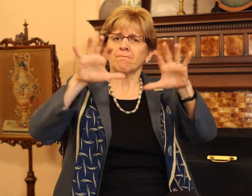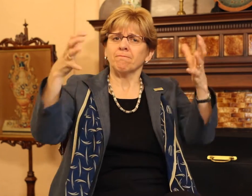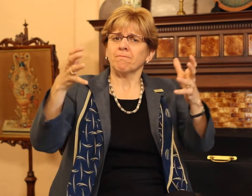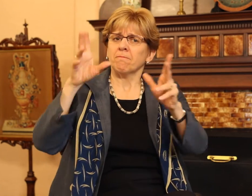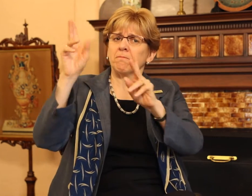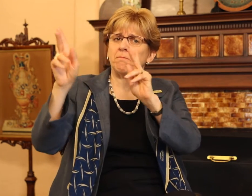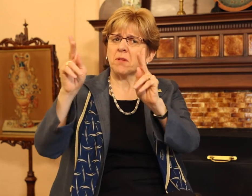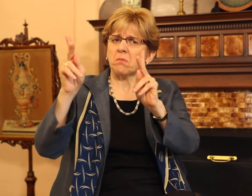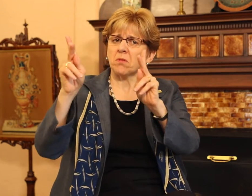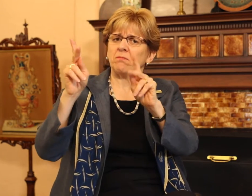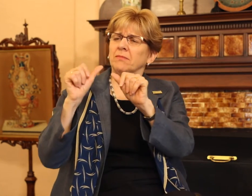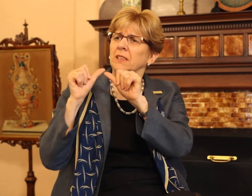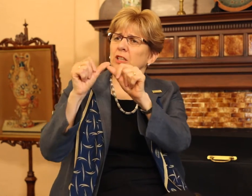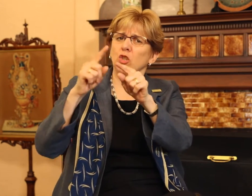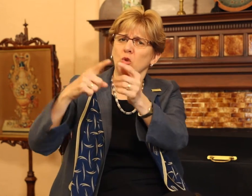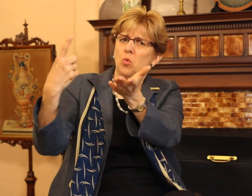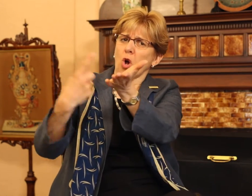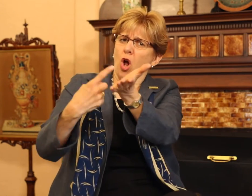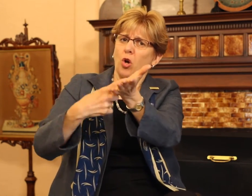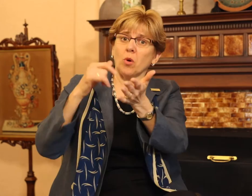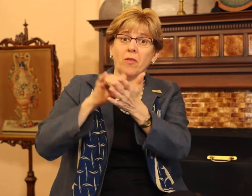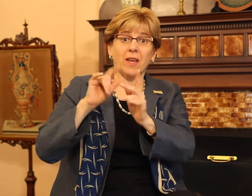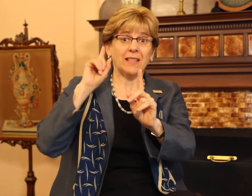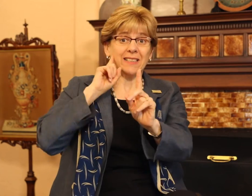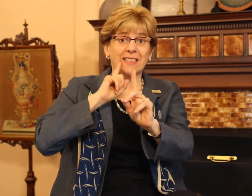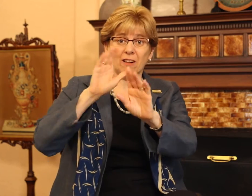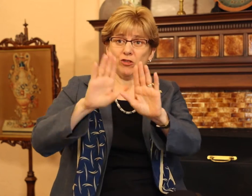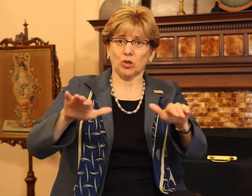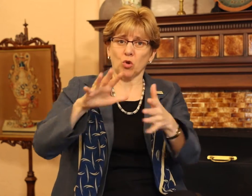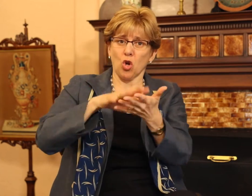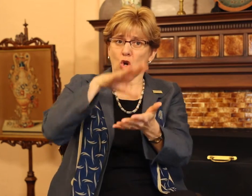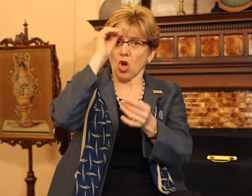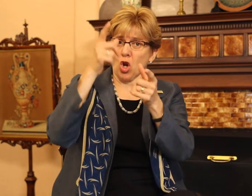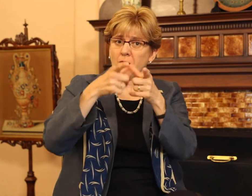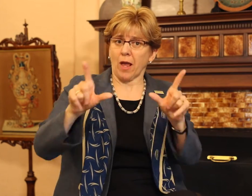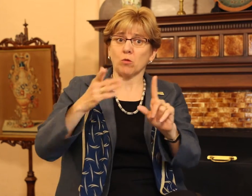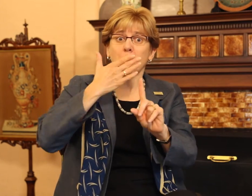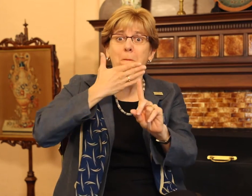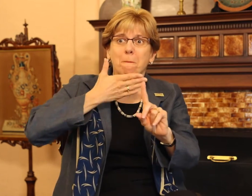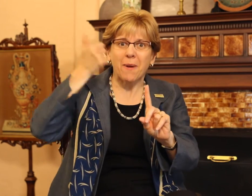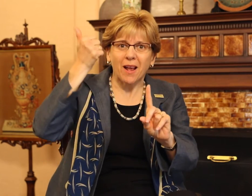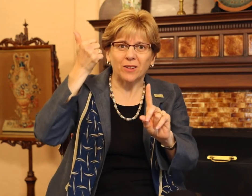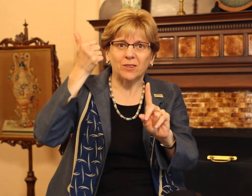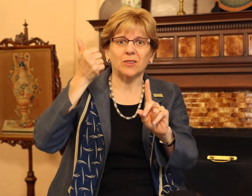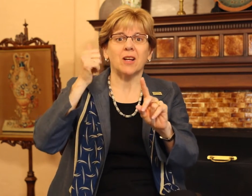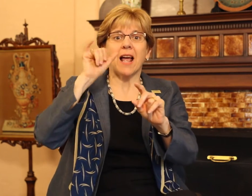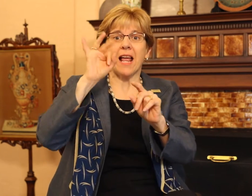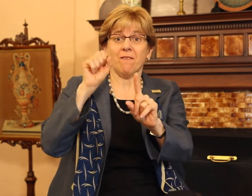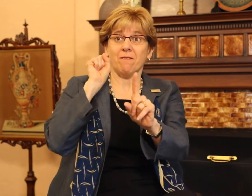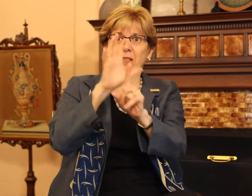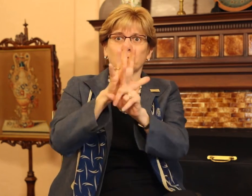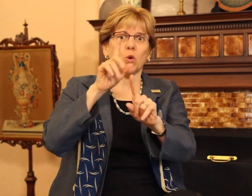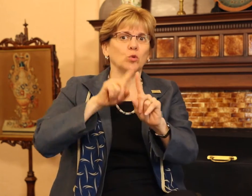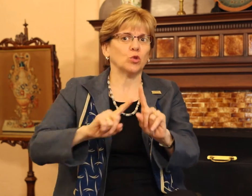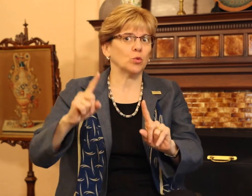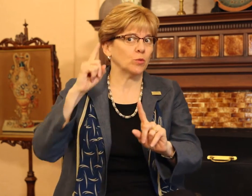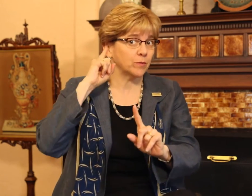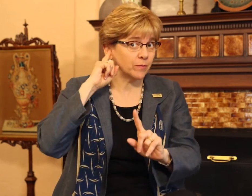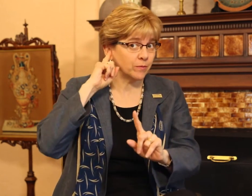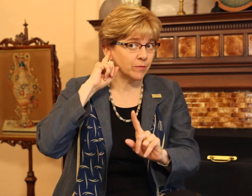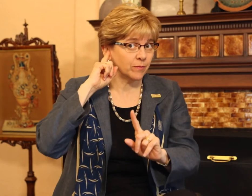A group of people continue to argue that deaf children learn language better if exposed to “listening” with